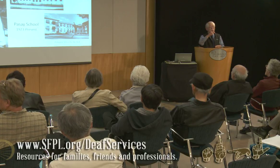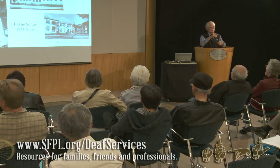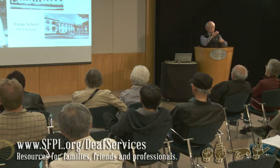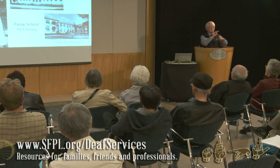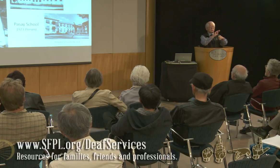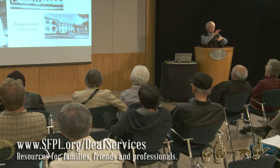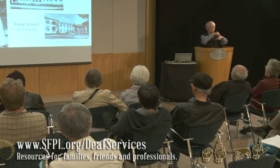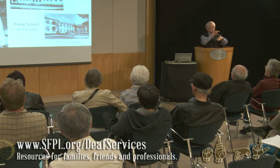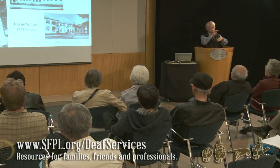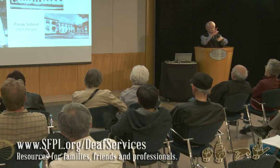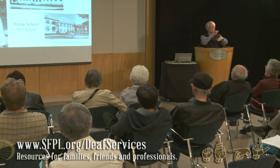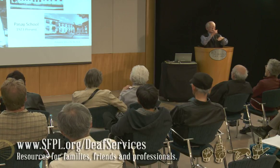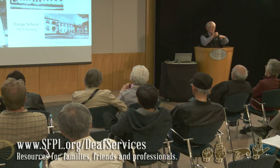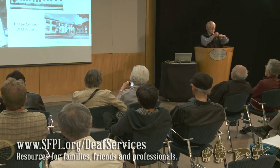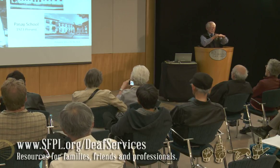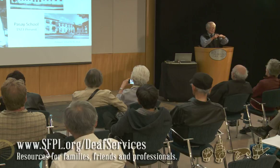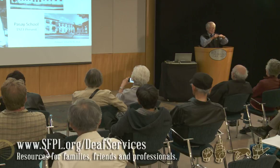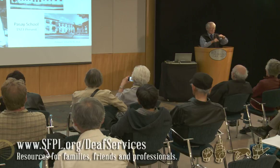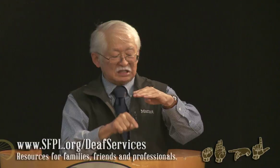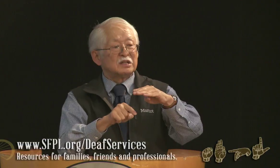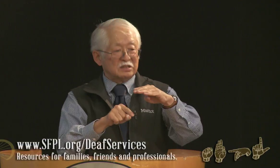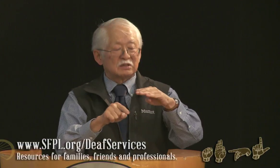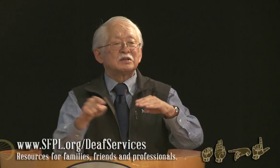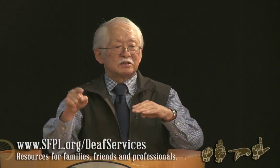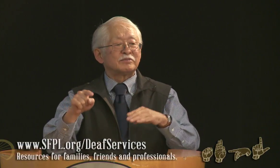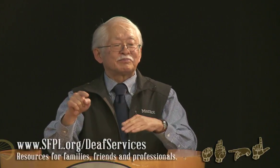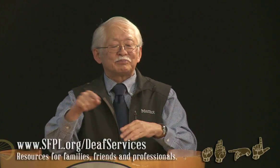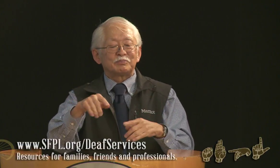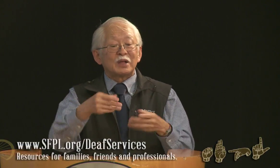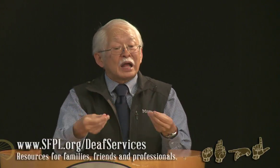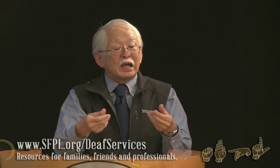and they moved to Pasay City, which is South of Manila.